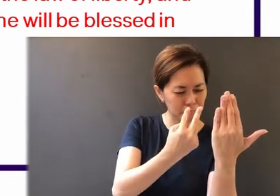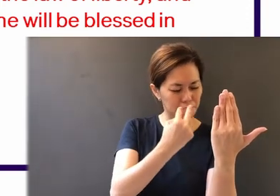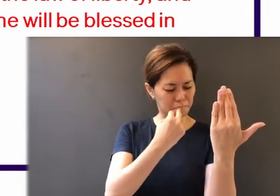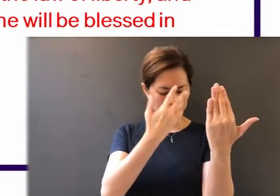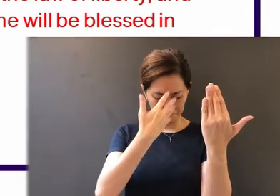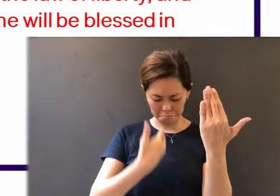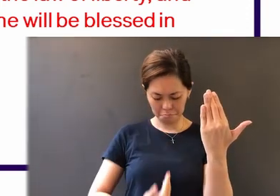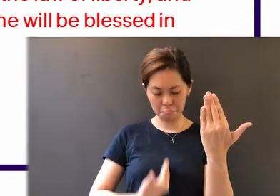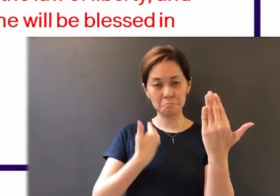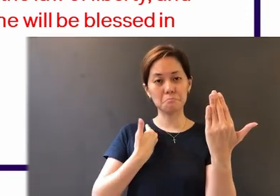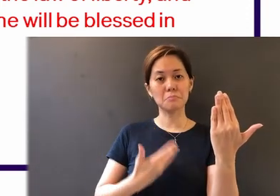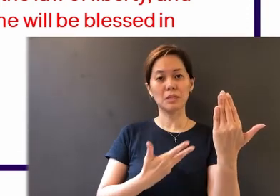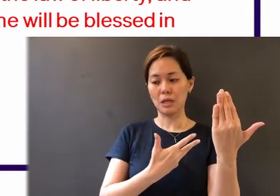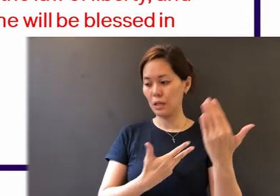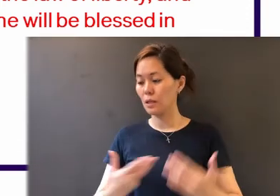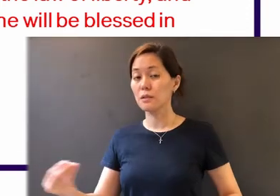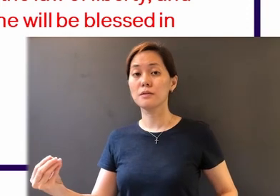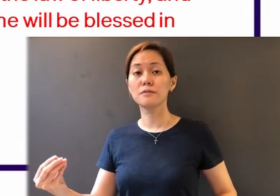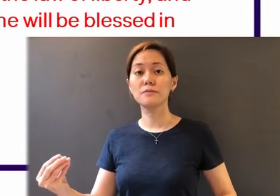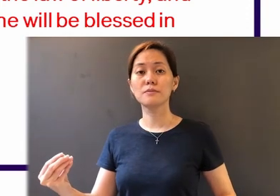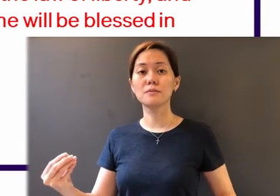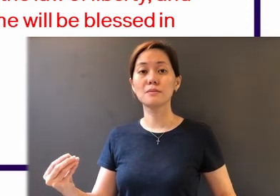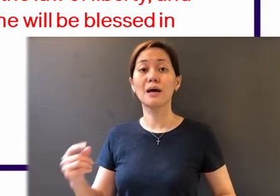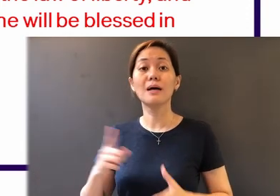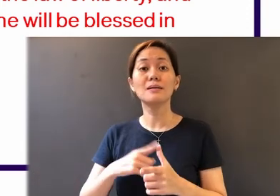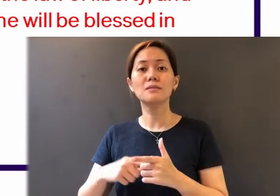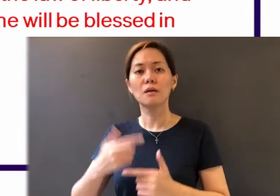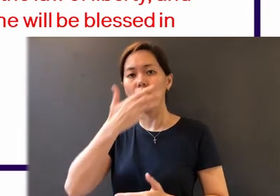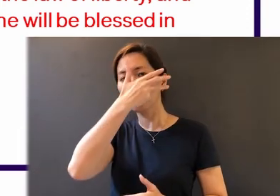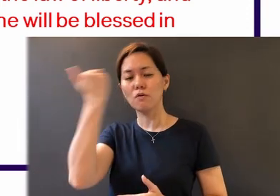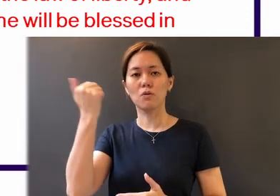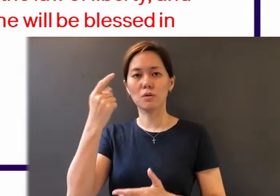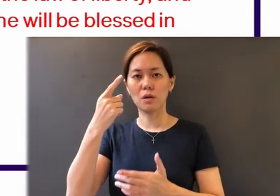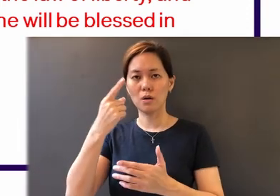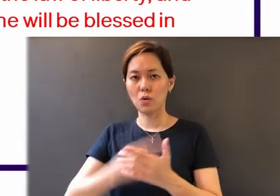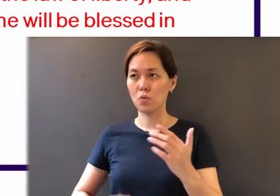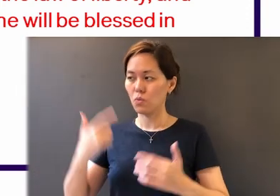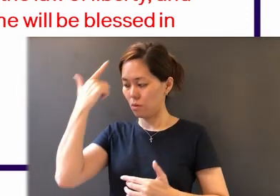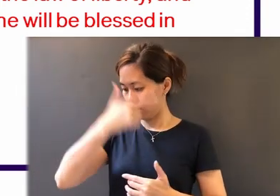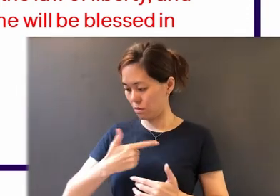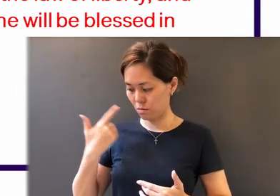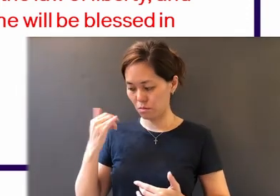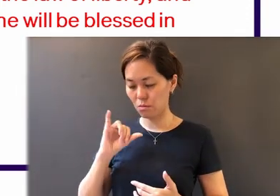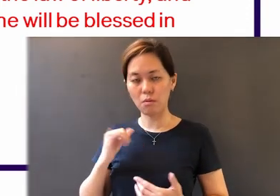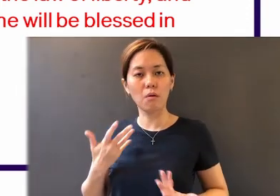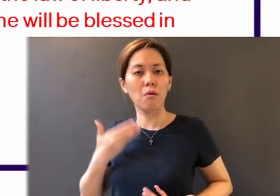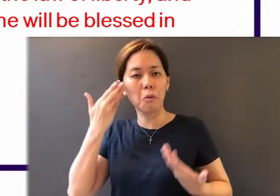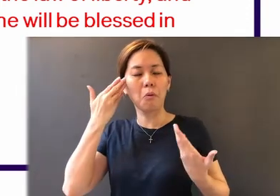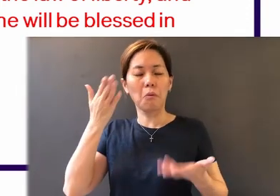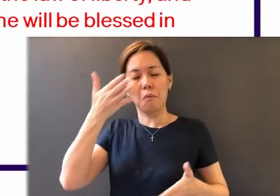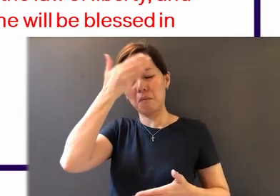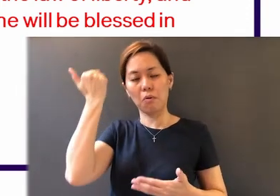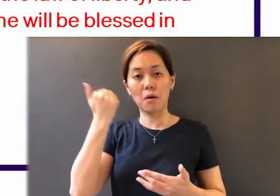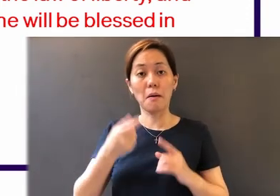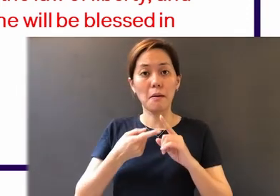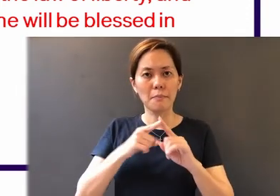goes away and at once forgets what he was like. But the one who looks